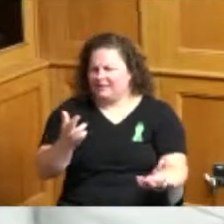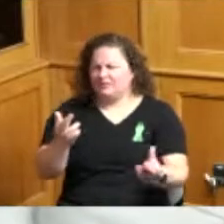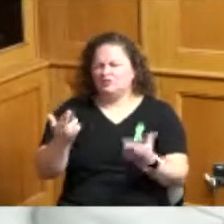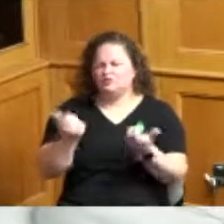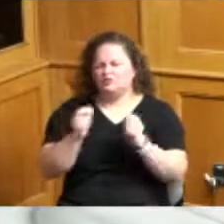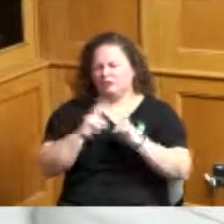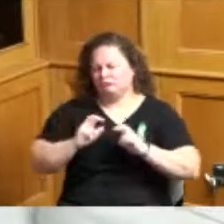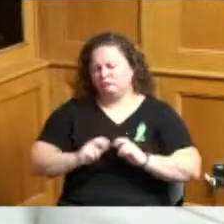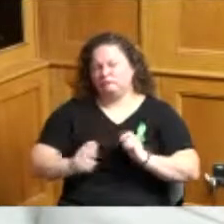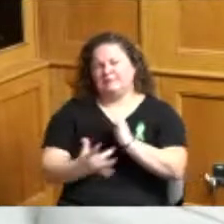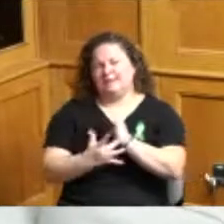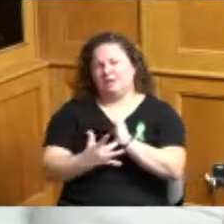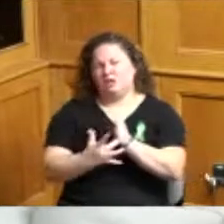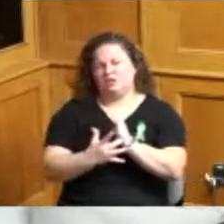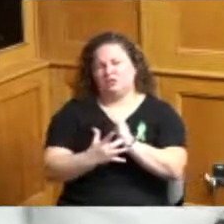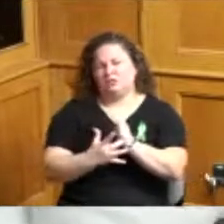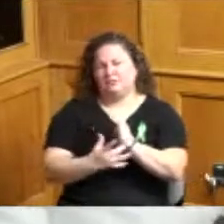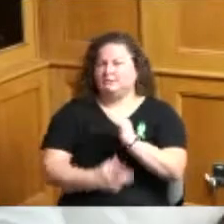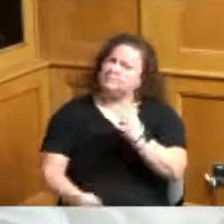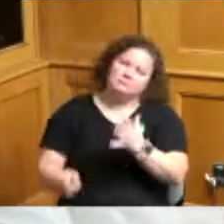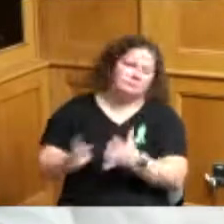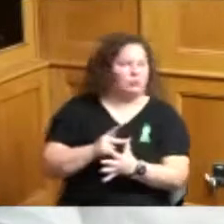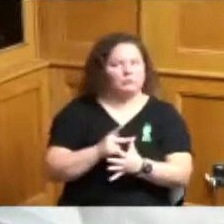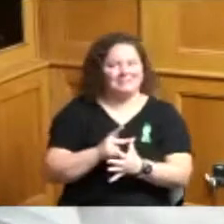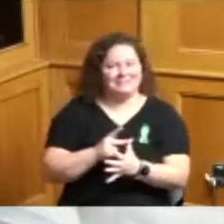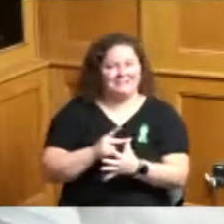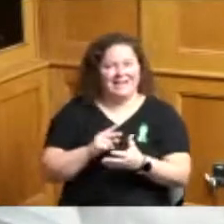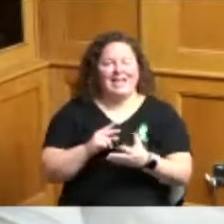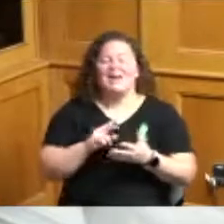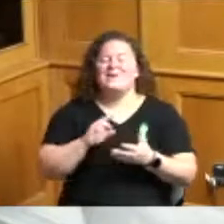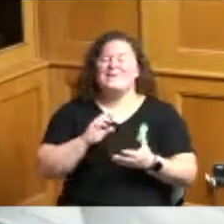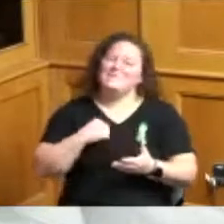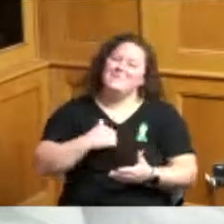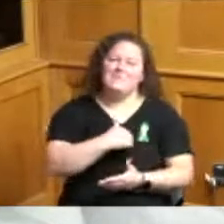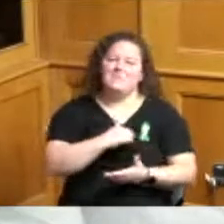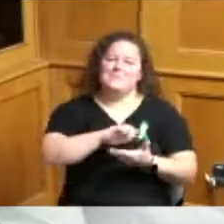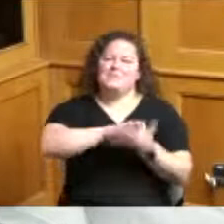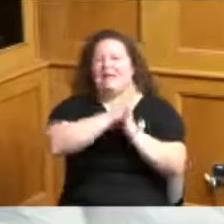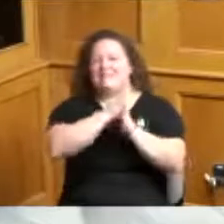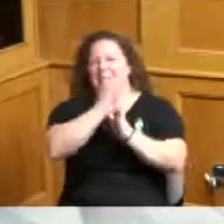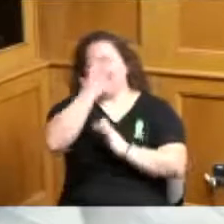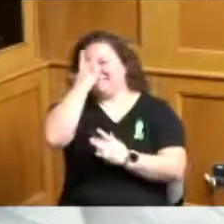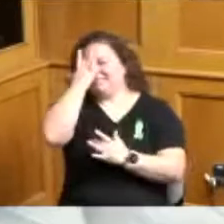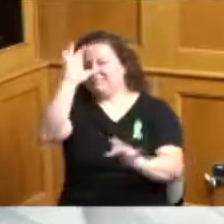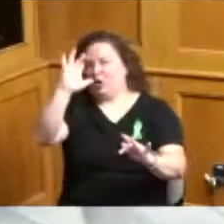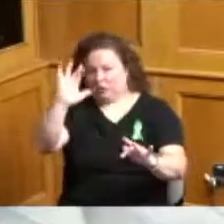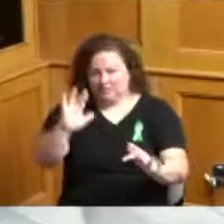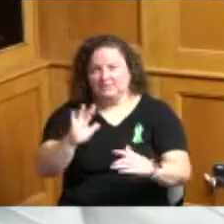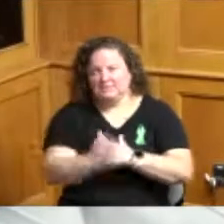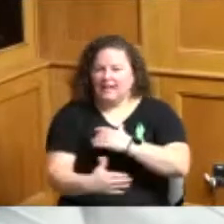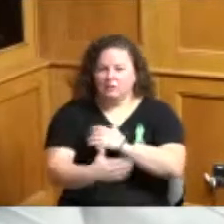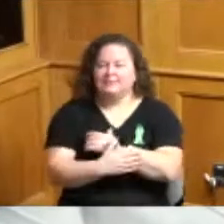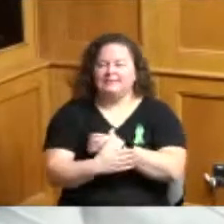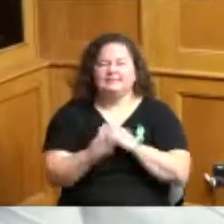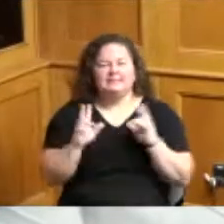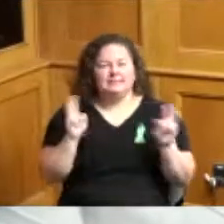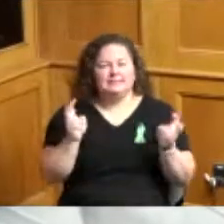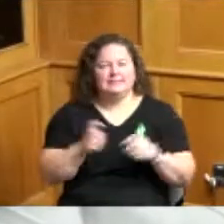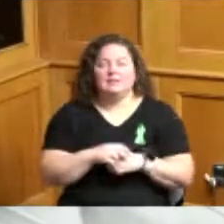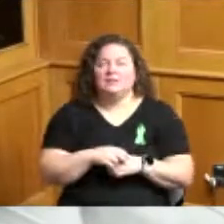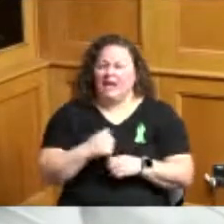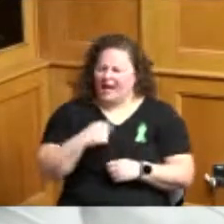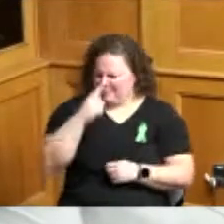number one being a smart county and I think that was in there and I don't know if we're moving into